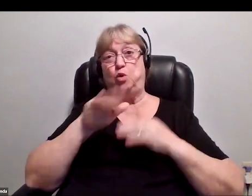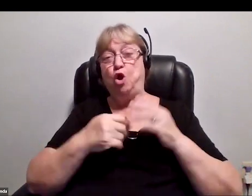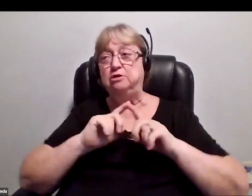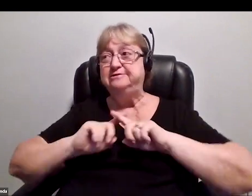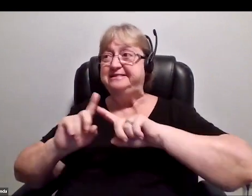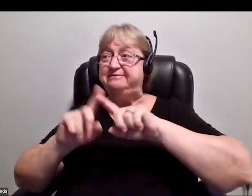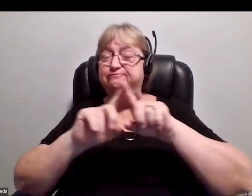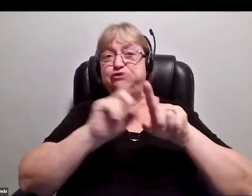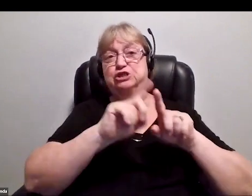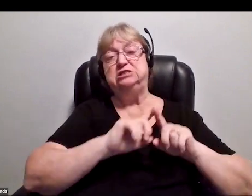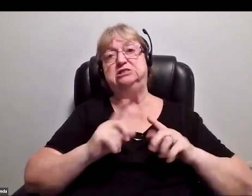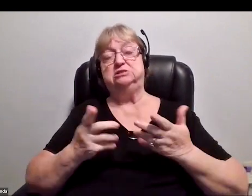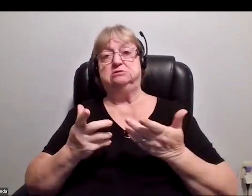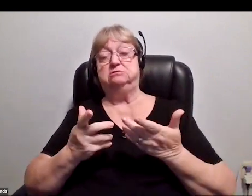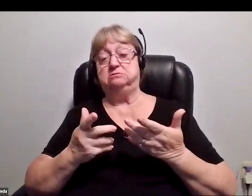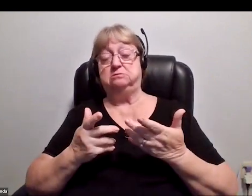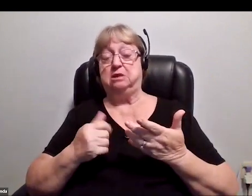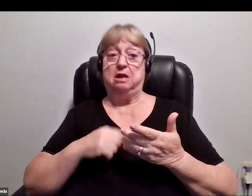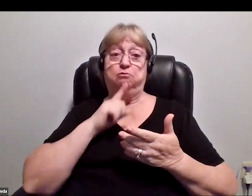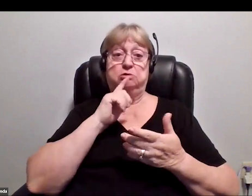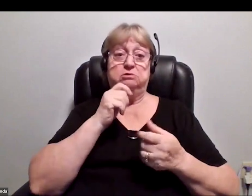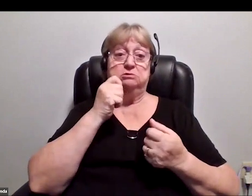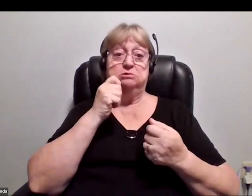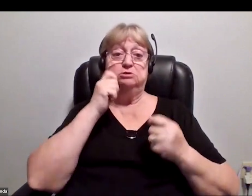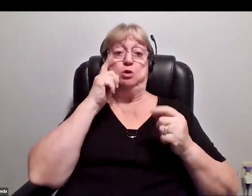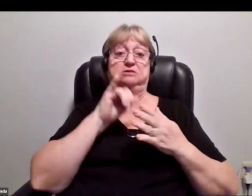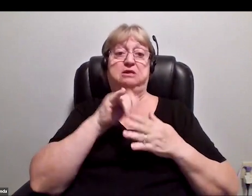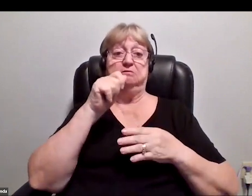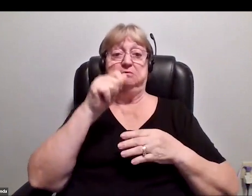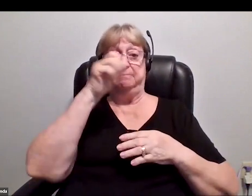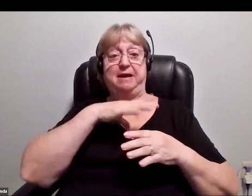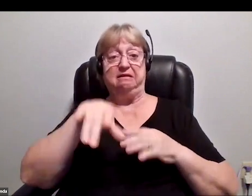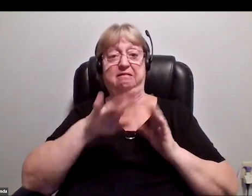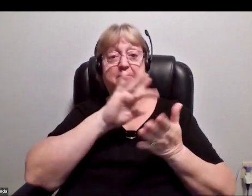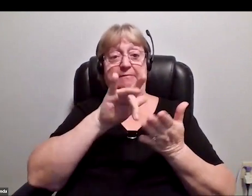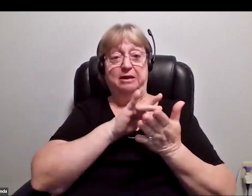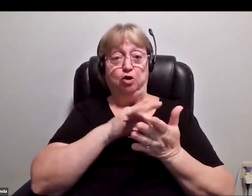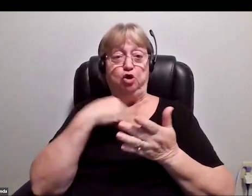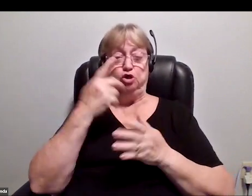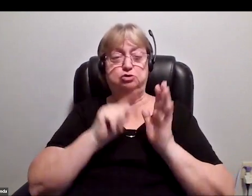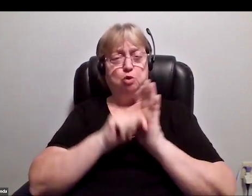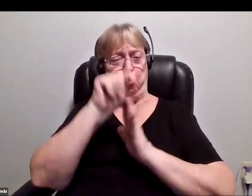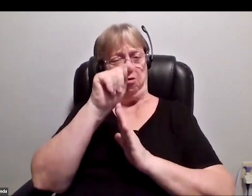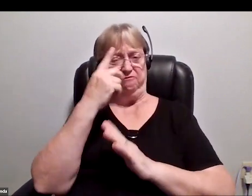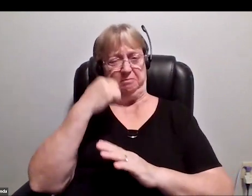At the end of the day, I'm actually surprised the guy in the middle was even selected as an astronaut because he looks slightly too tall to me to fit